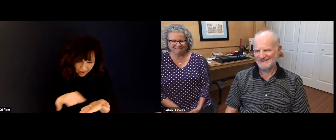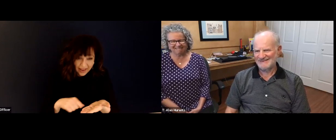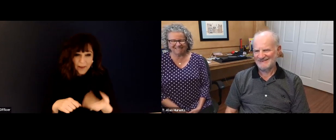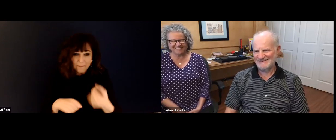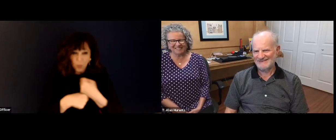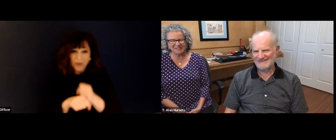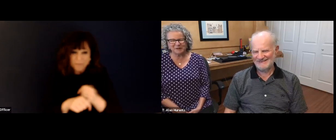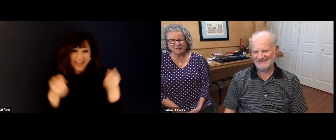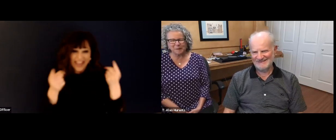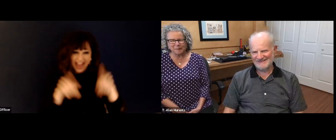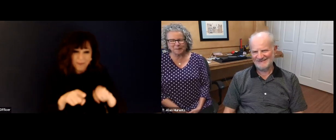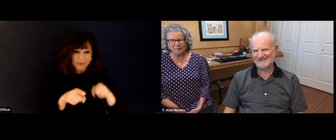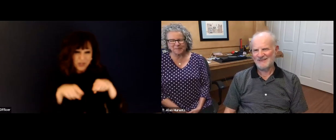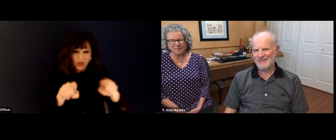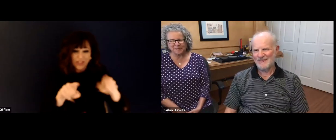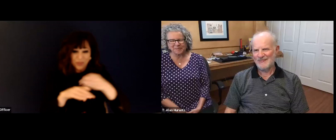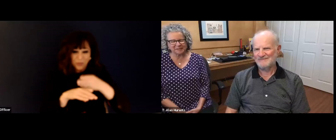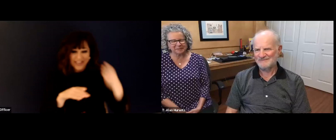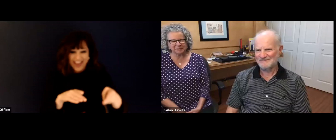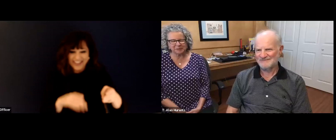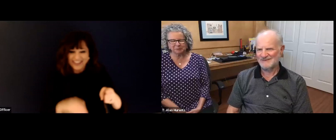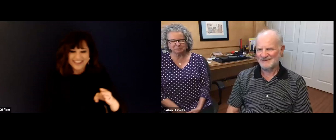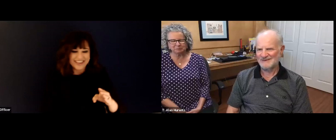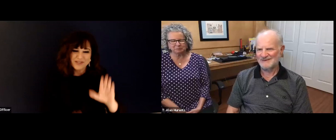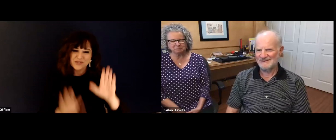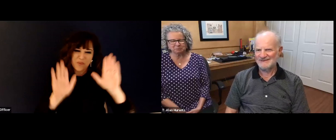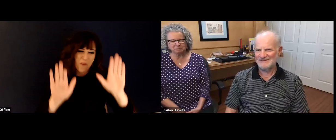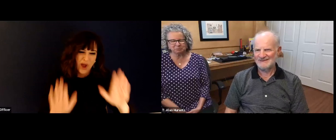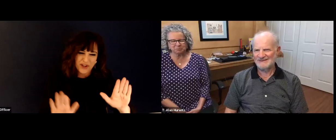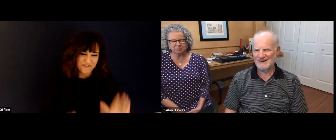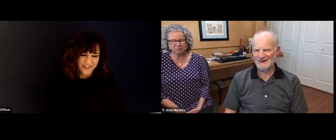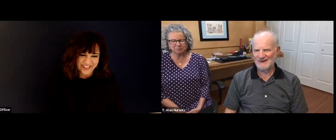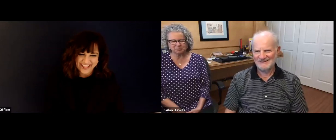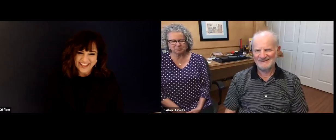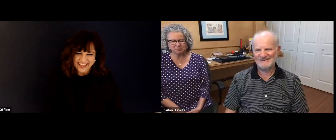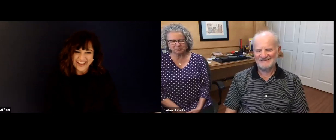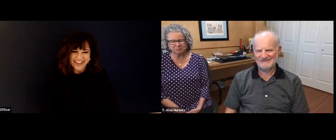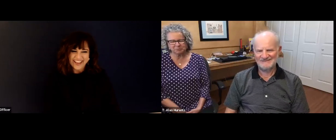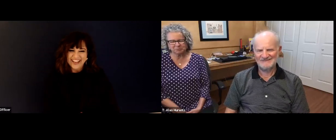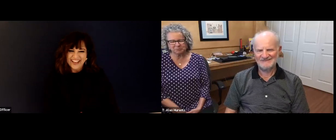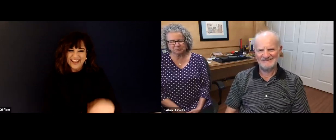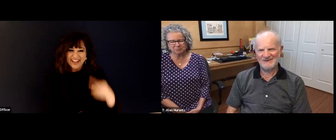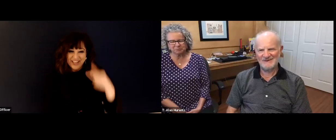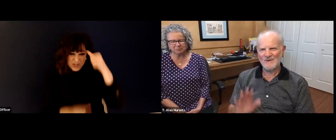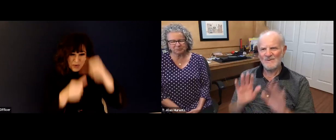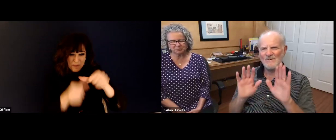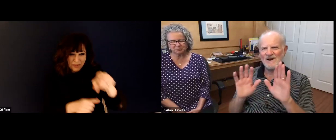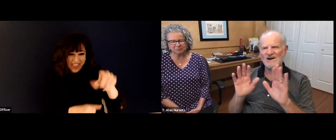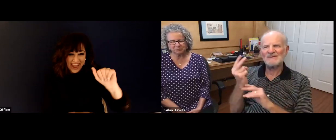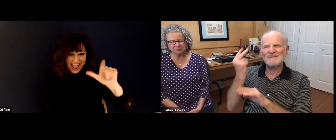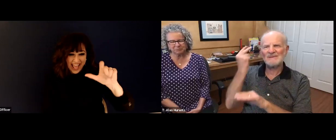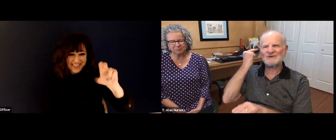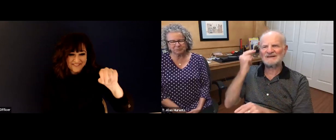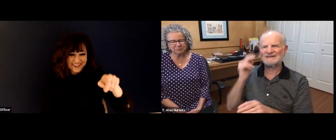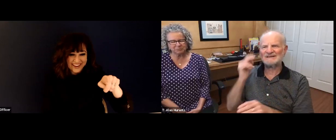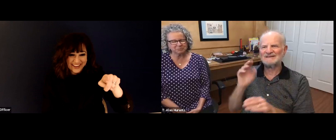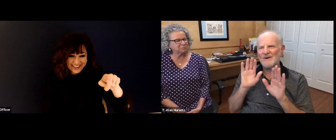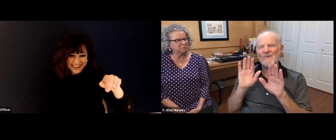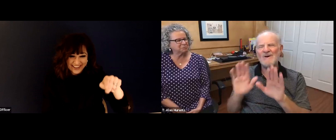on Sunday night. I mean, we were obviously very tired for a class on Monday. But you know, we made it happen, you know, over the